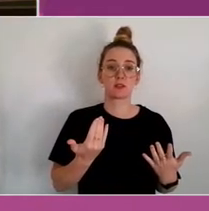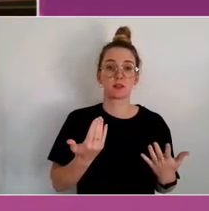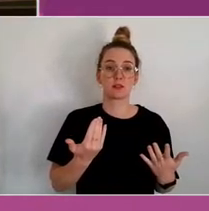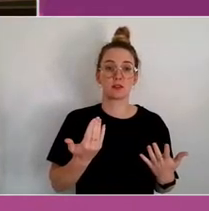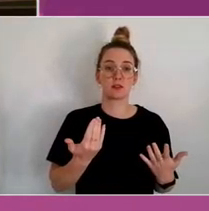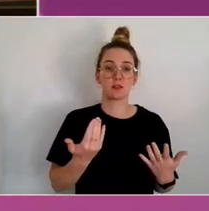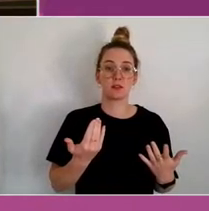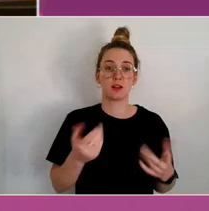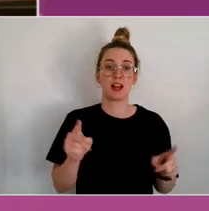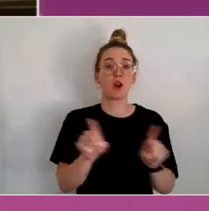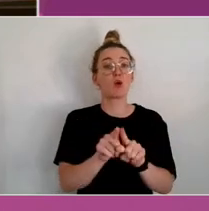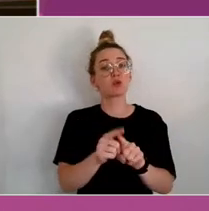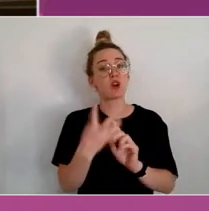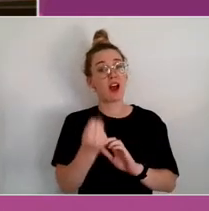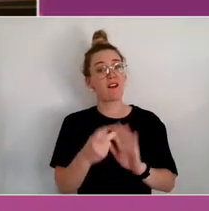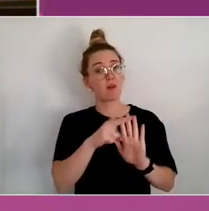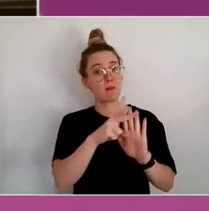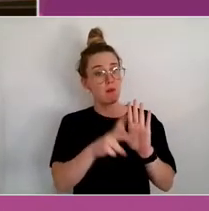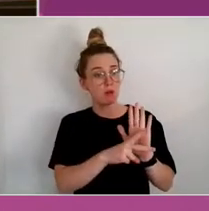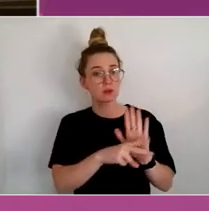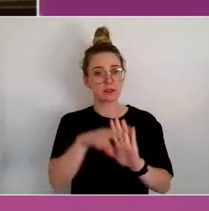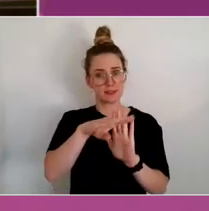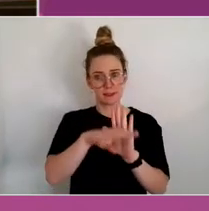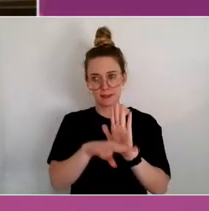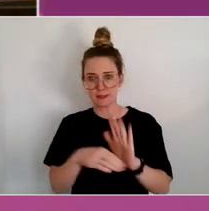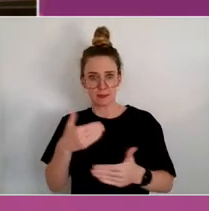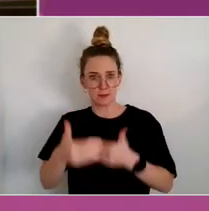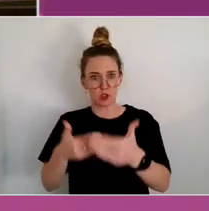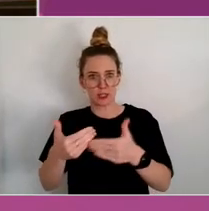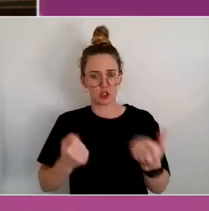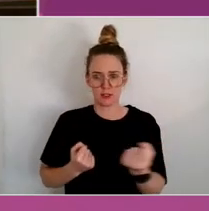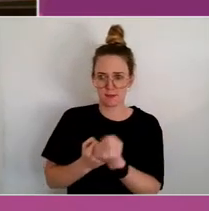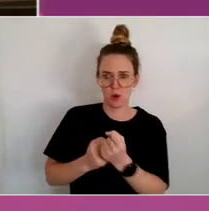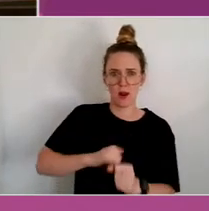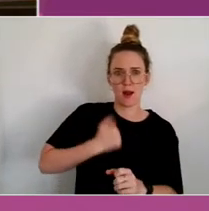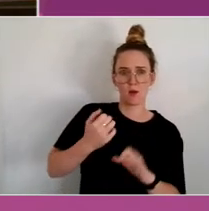have policies and procedures that support our organisation and our beautiful team members,